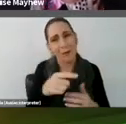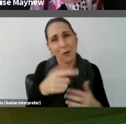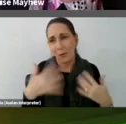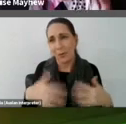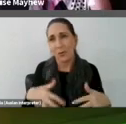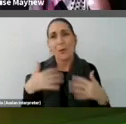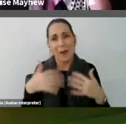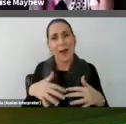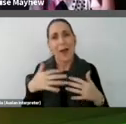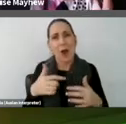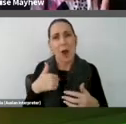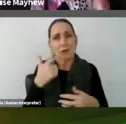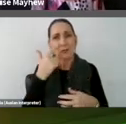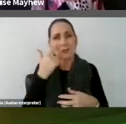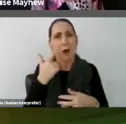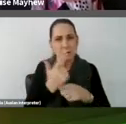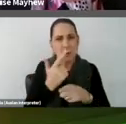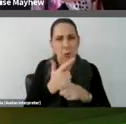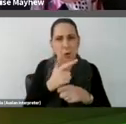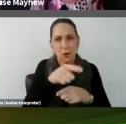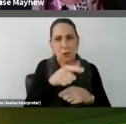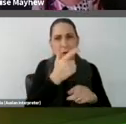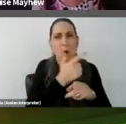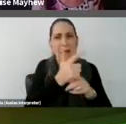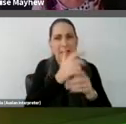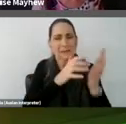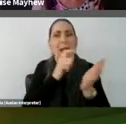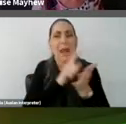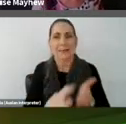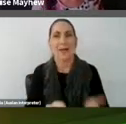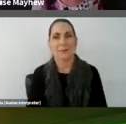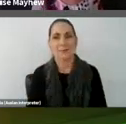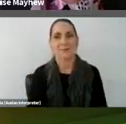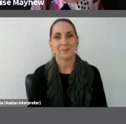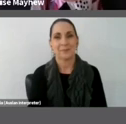come back to some of those comments at the end of this section.